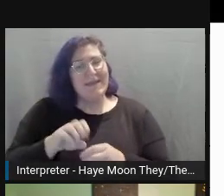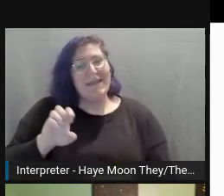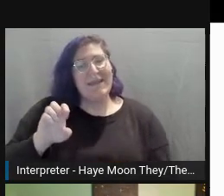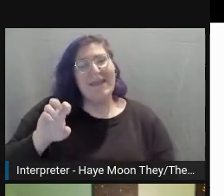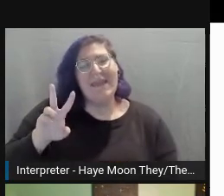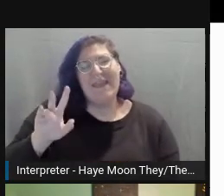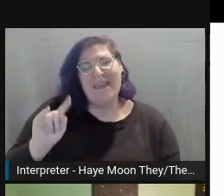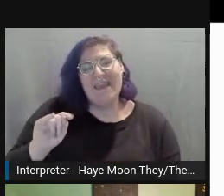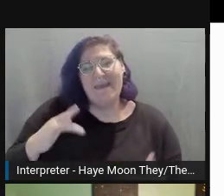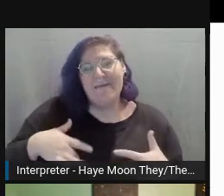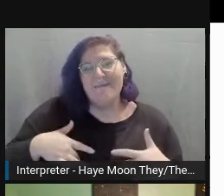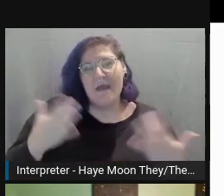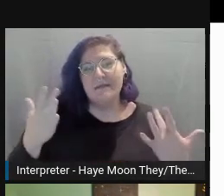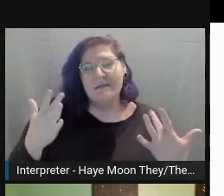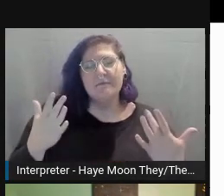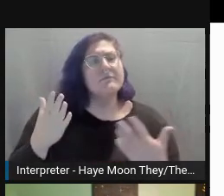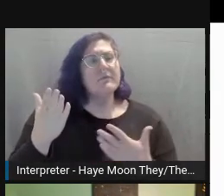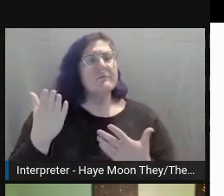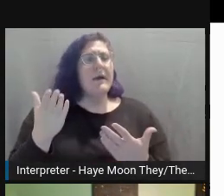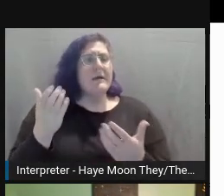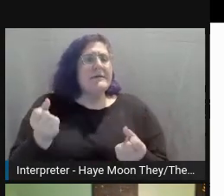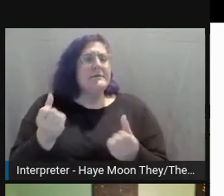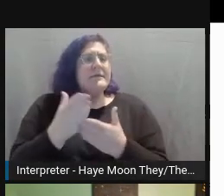that they feel uncomfortable describing themselves,